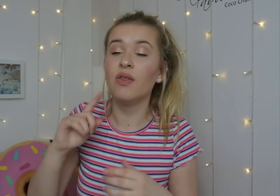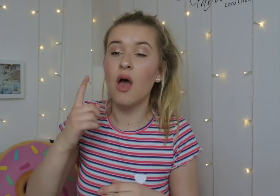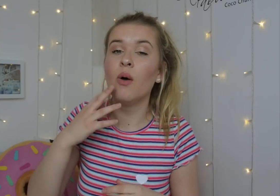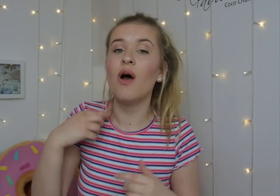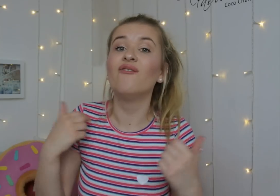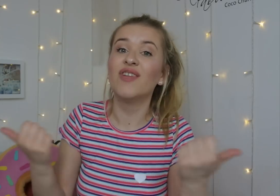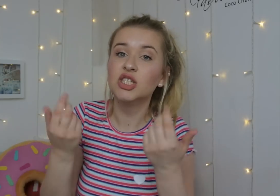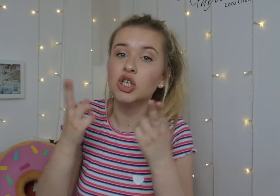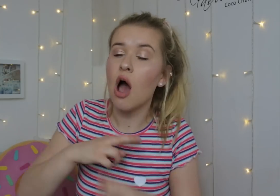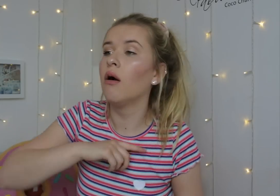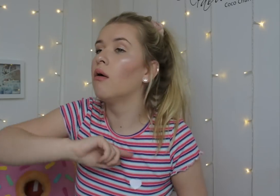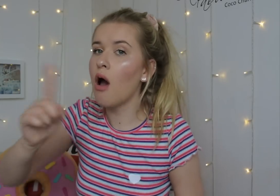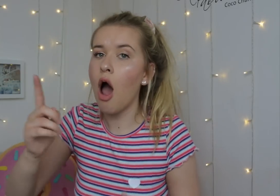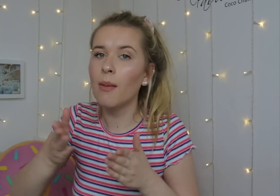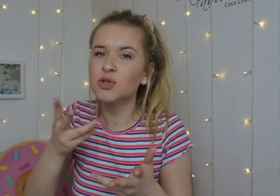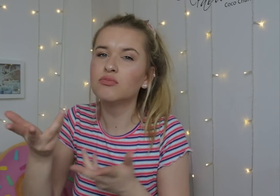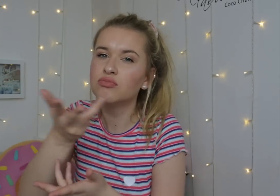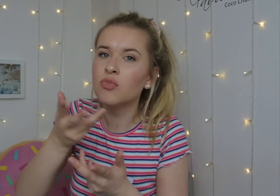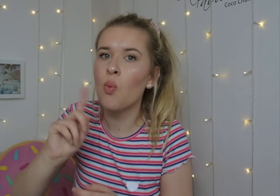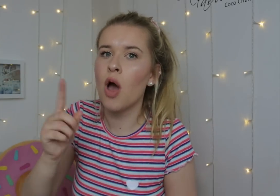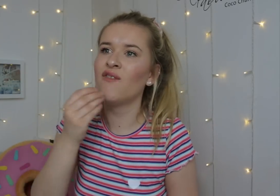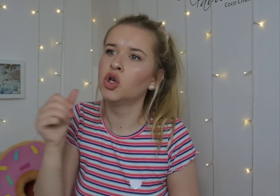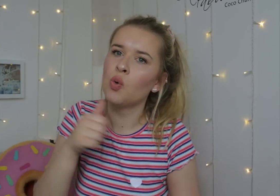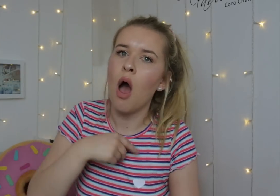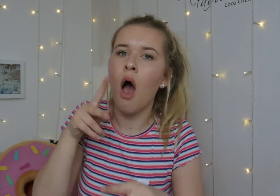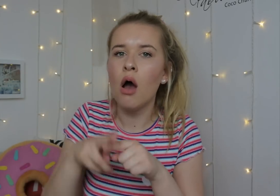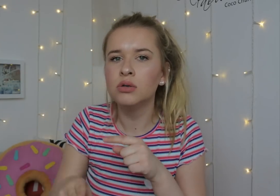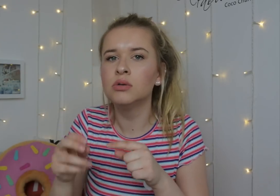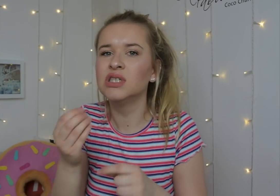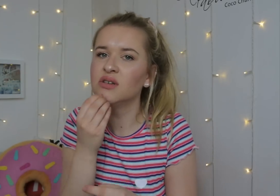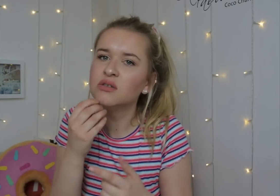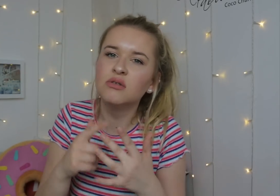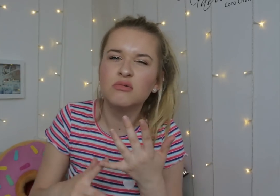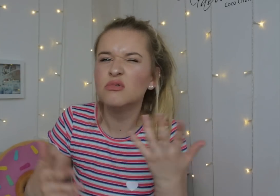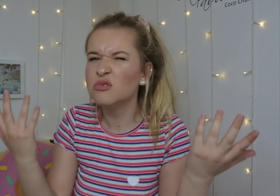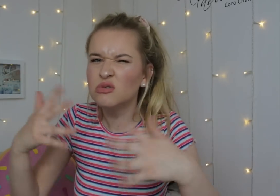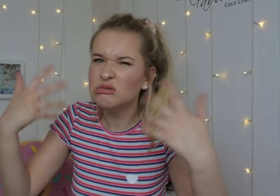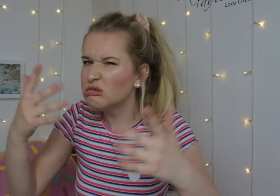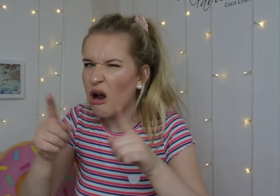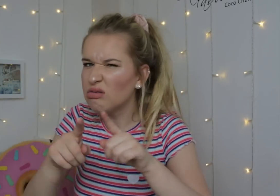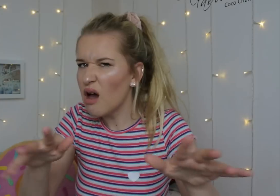I will go back to the hospital to see which food to cut out etc.